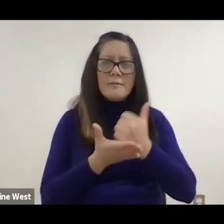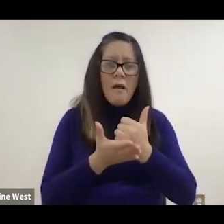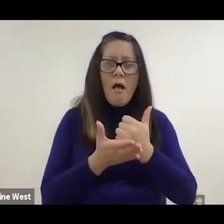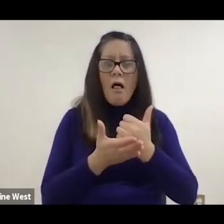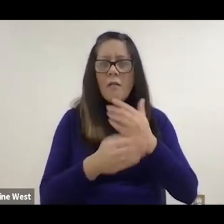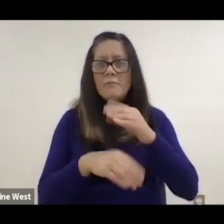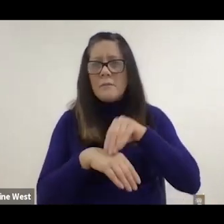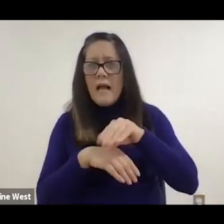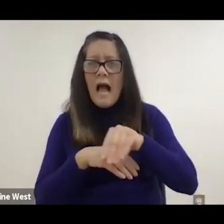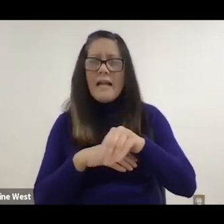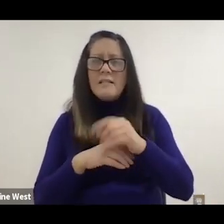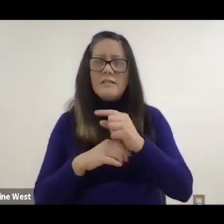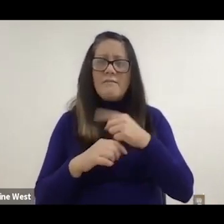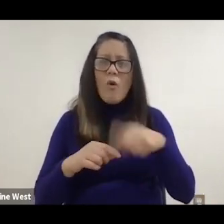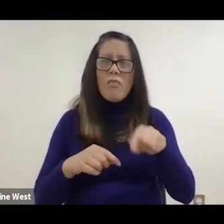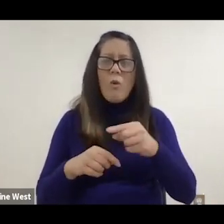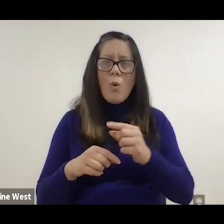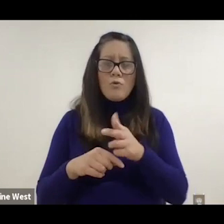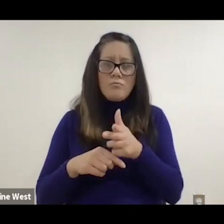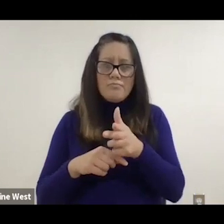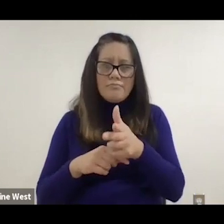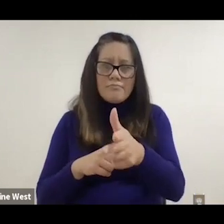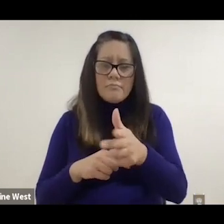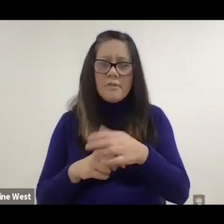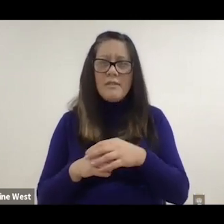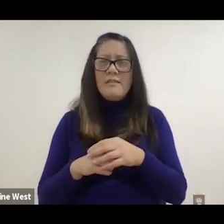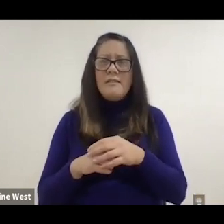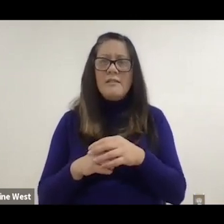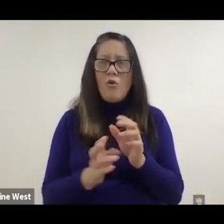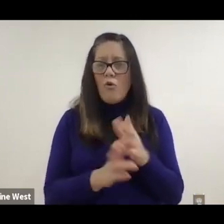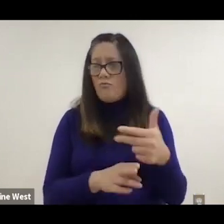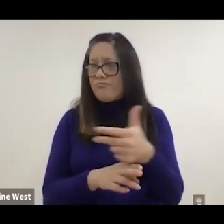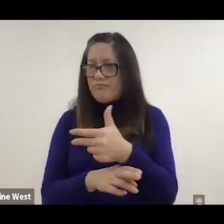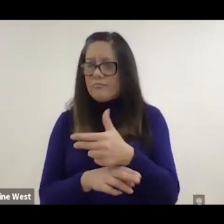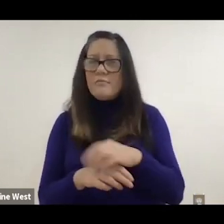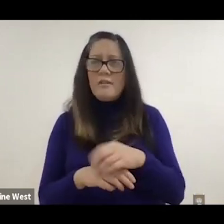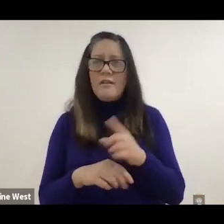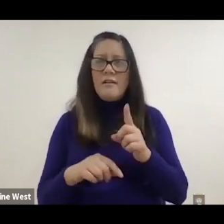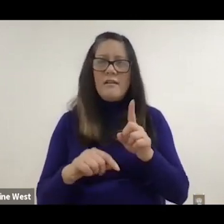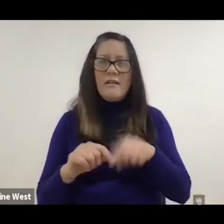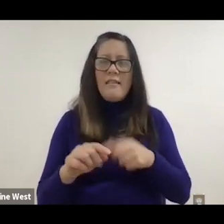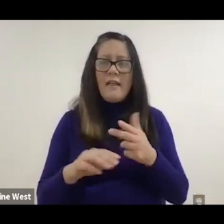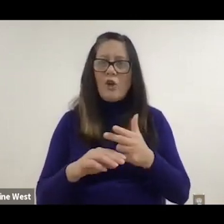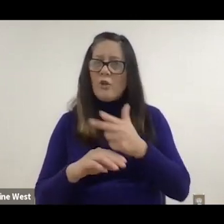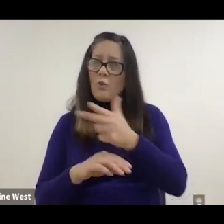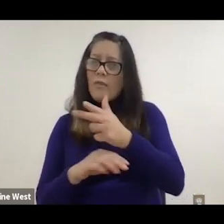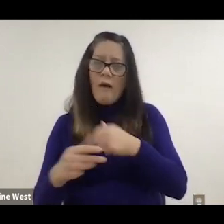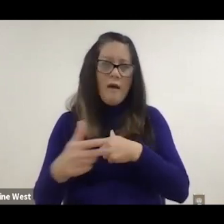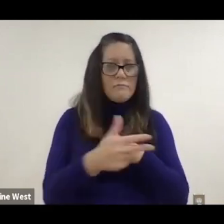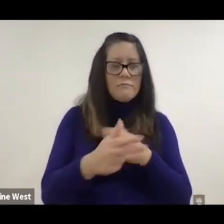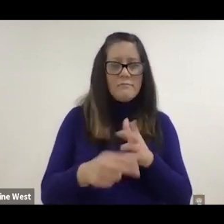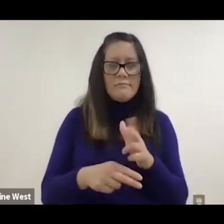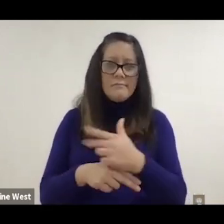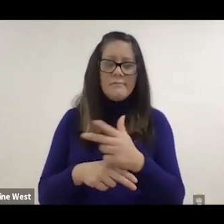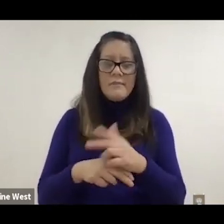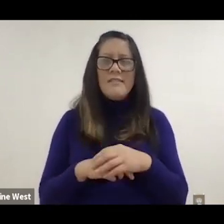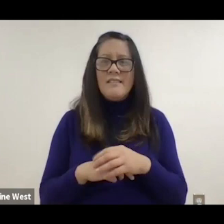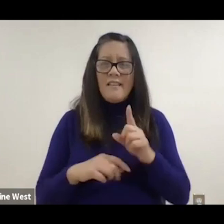left or right, or they couldn't actually go orthogonal, so they had to call those bias